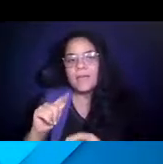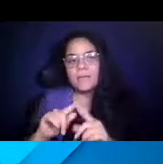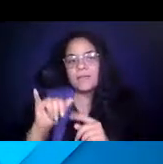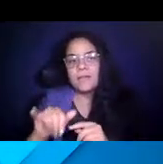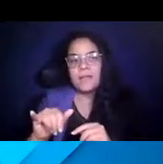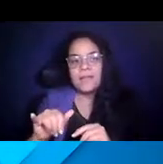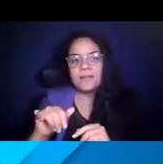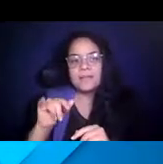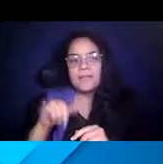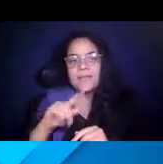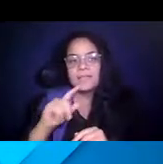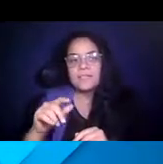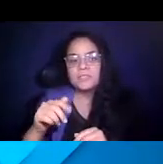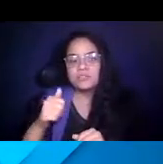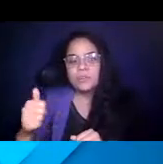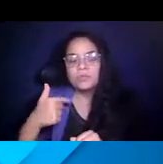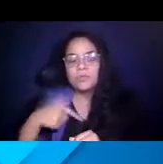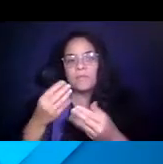is transportation we provide within our community funded by